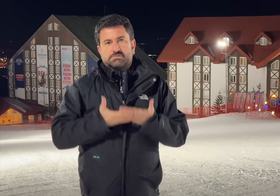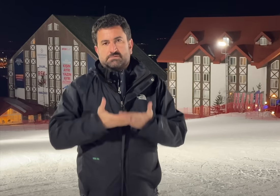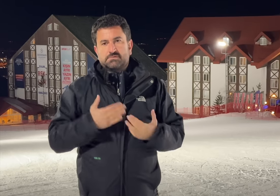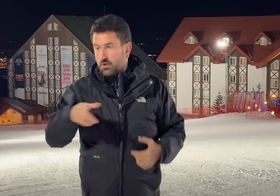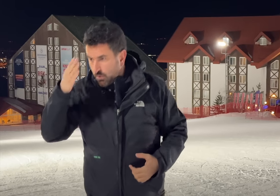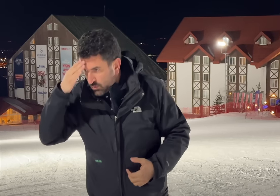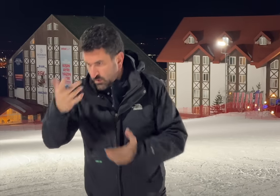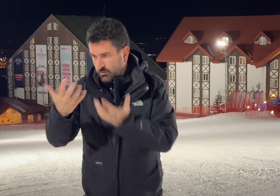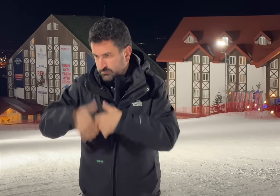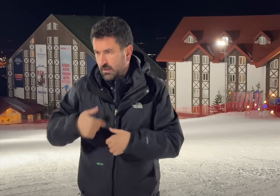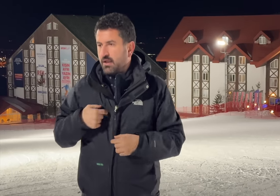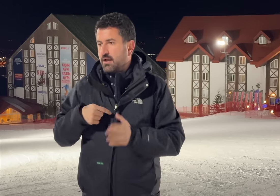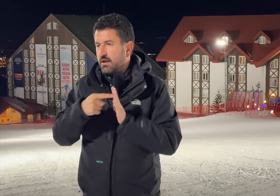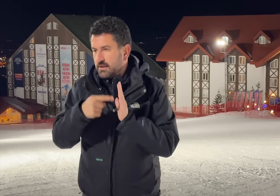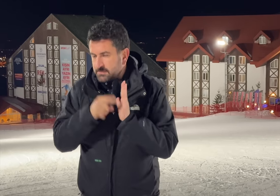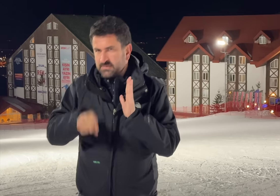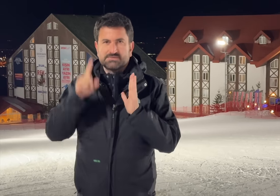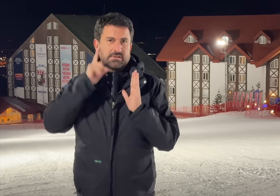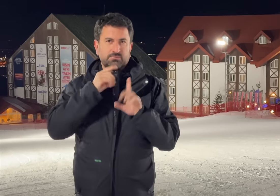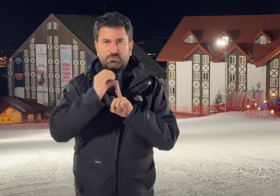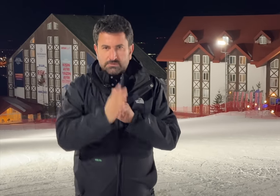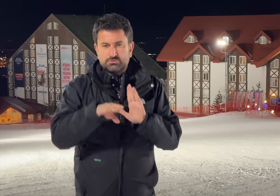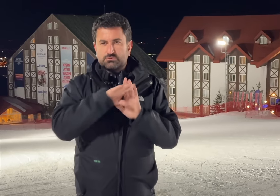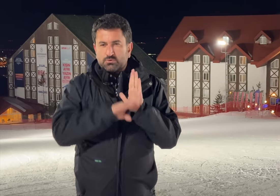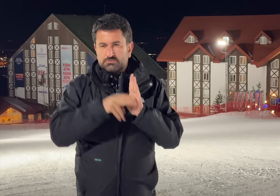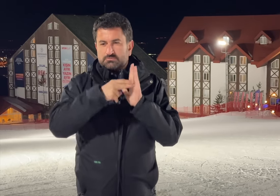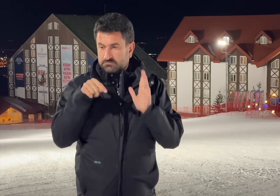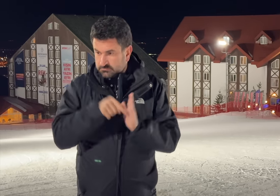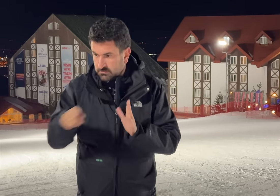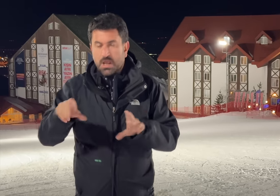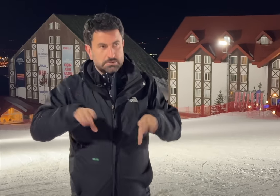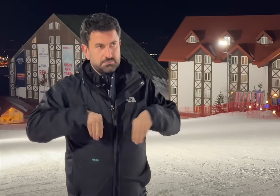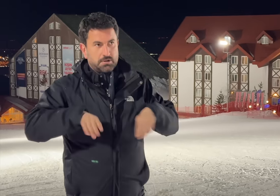the work easier. They follow my instructions and are required to be aware of the Deaf culture and follow accordingly.